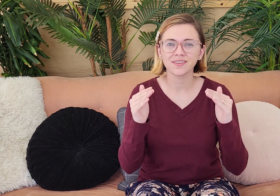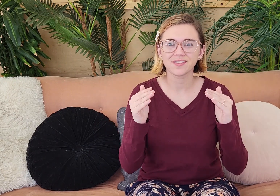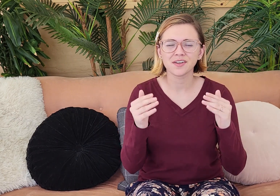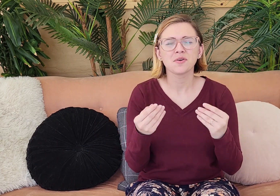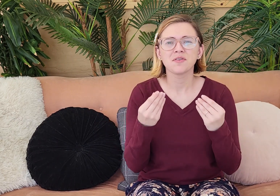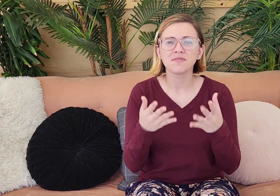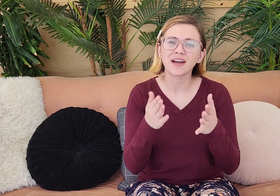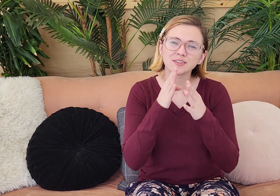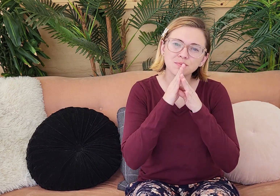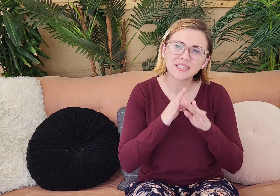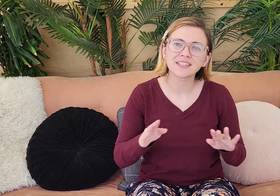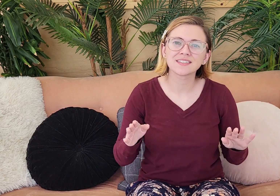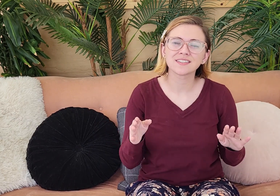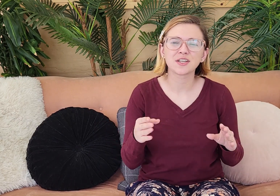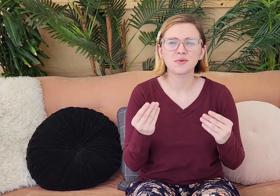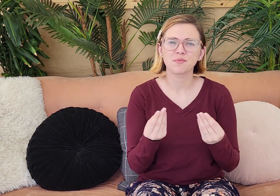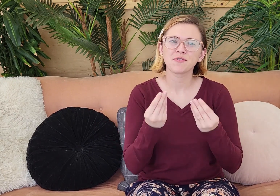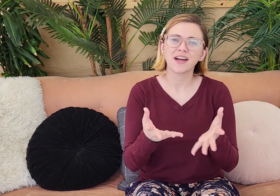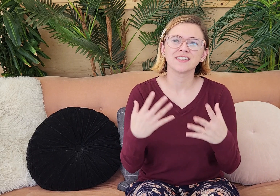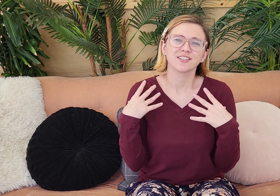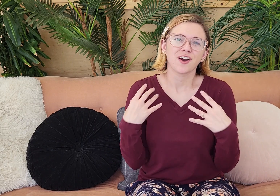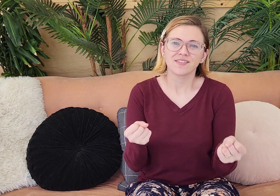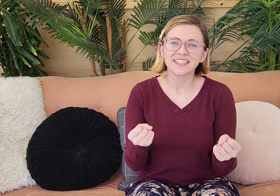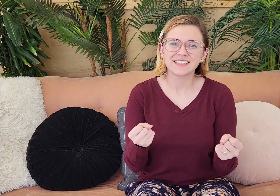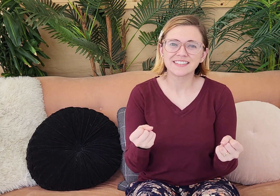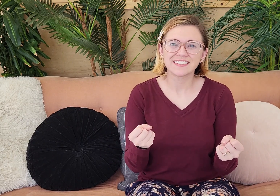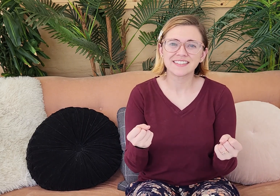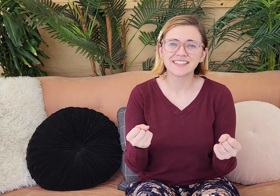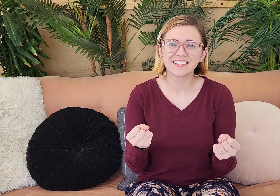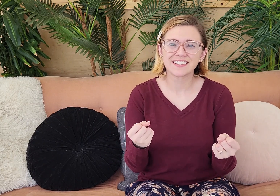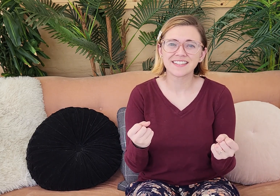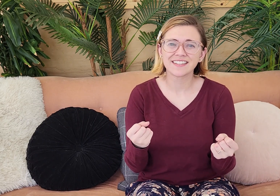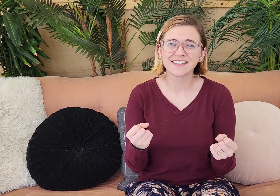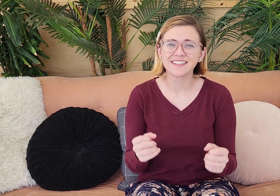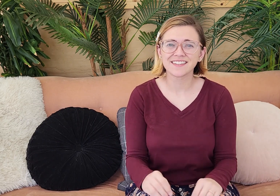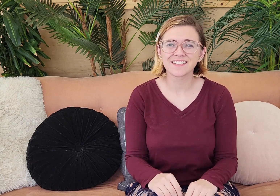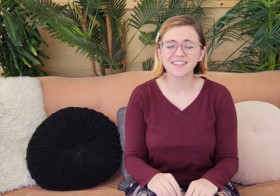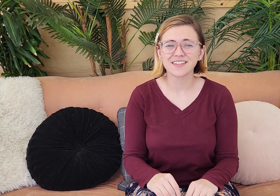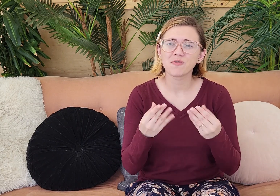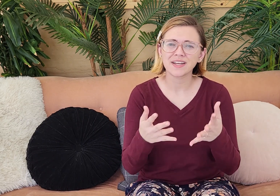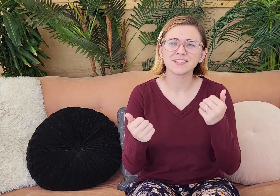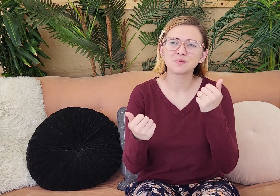us hope. He provides that peace. He provides that confidence. He